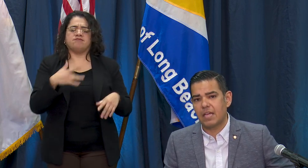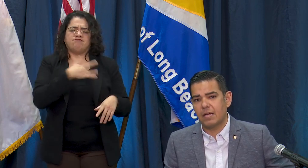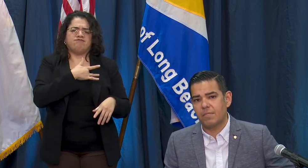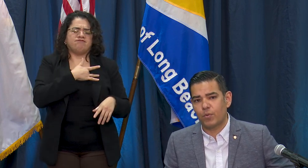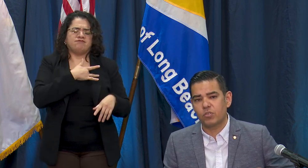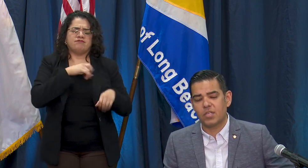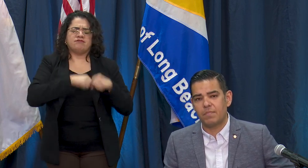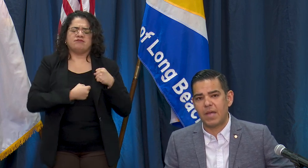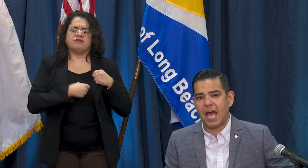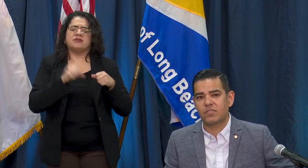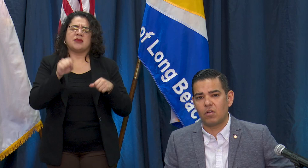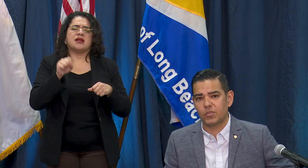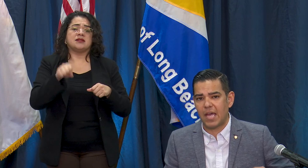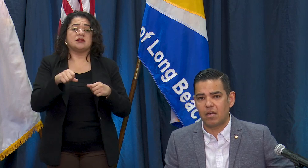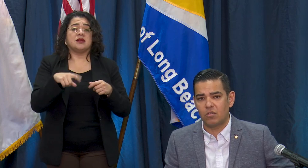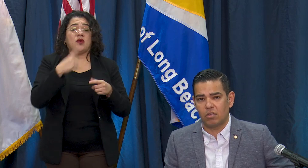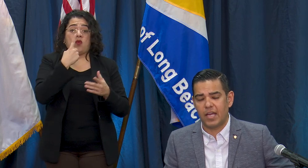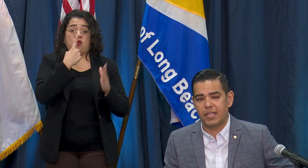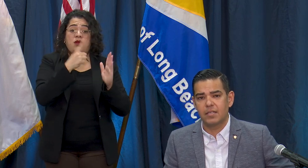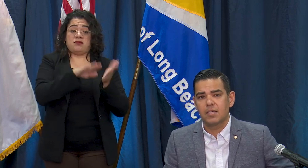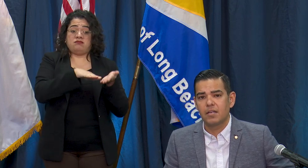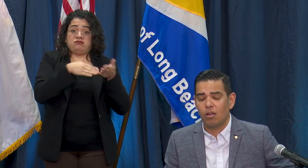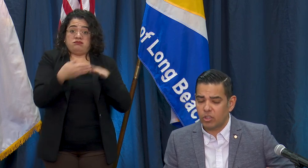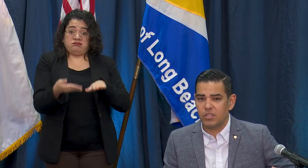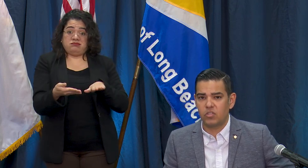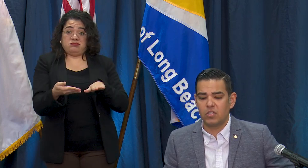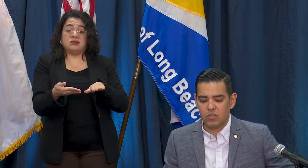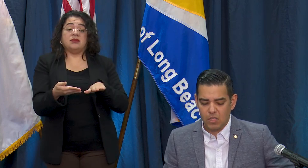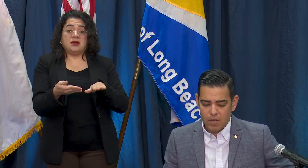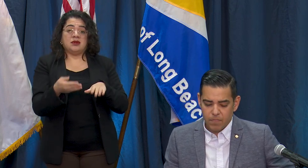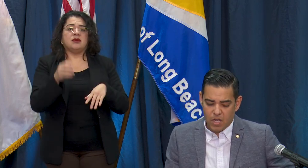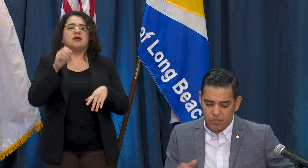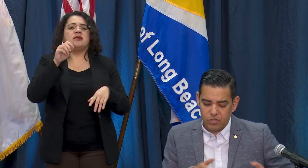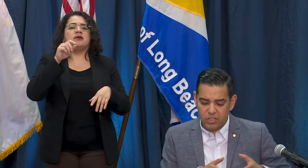the person that passed also had underlying health conditions just to